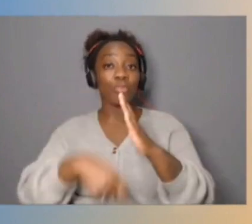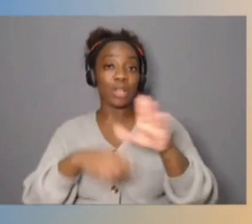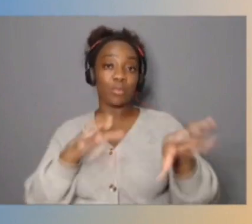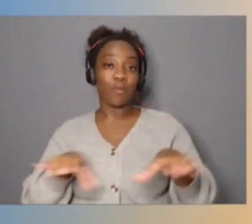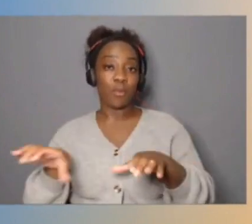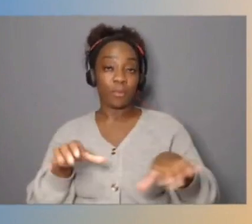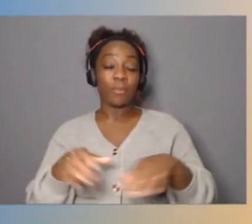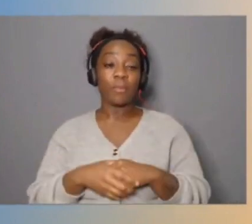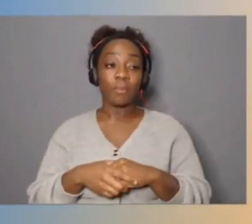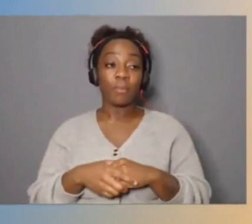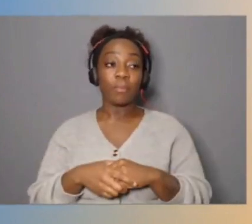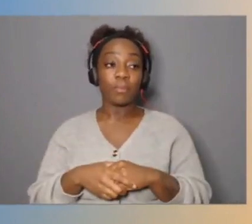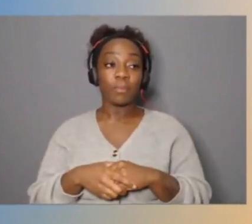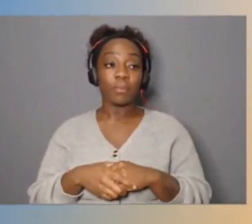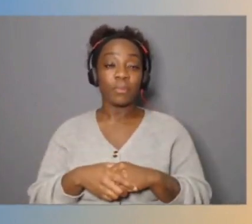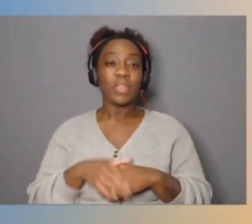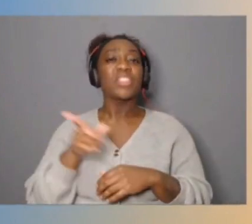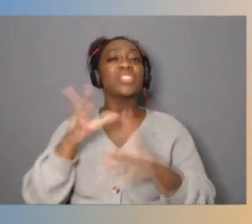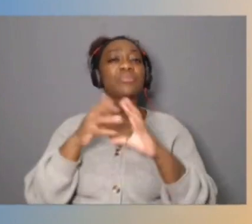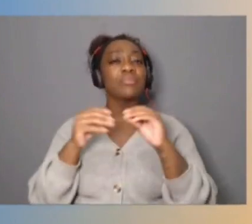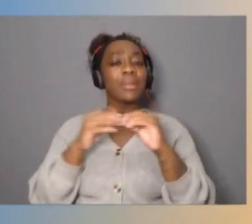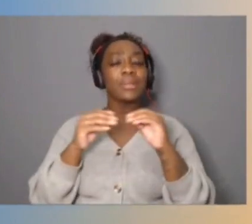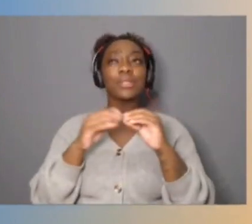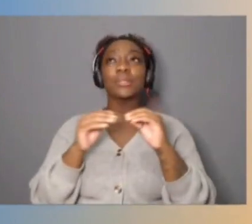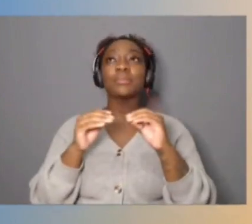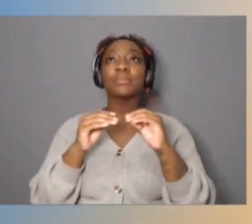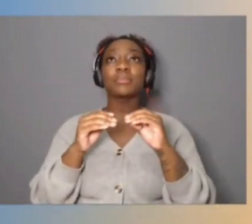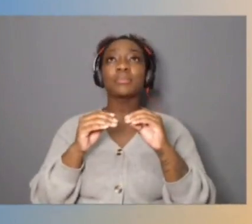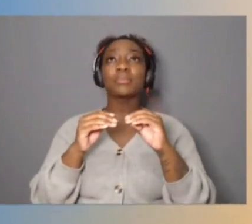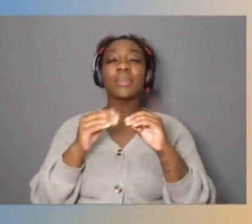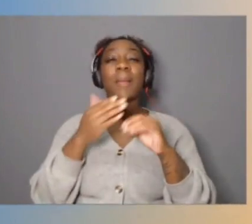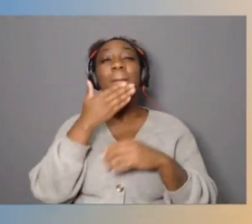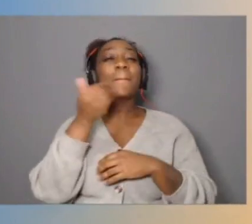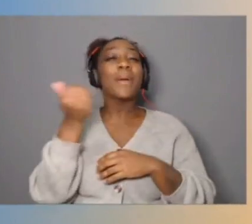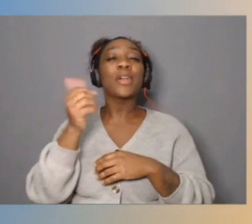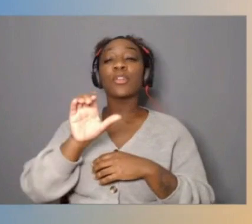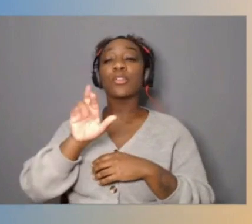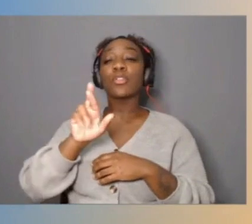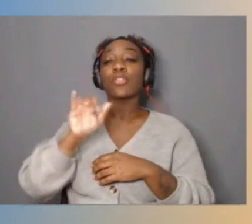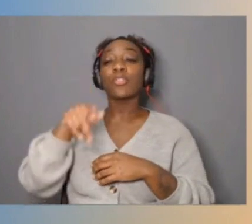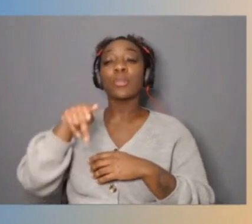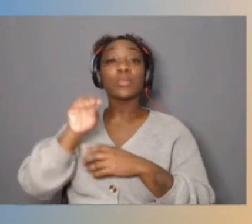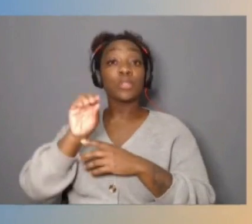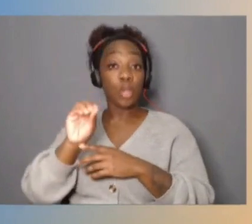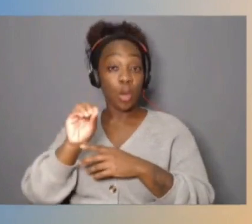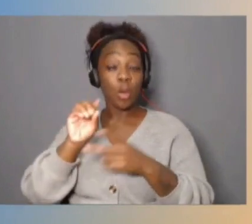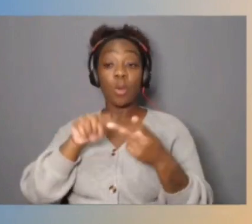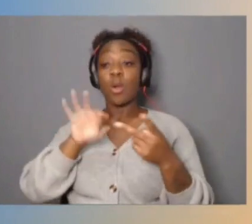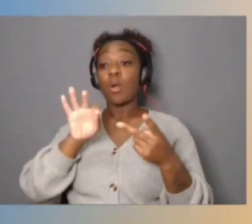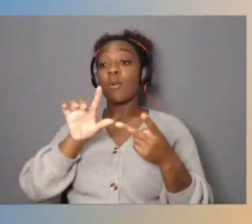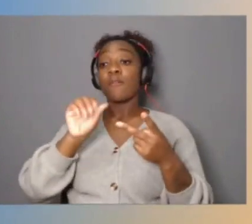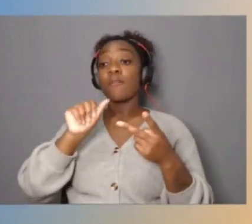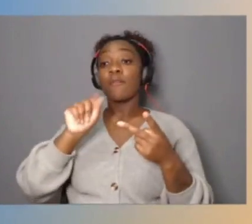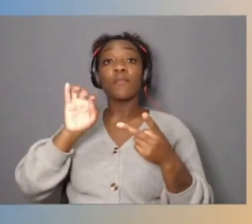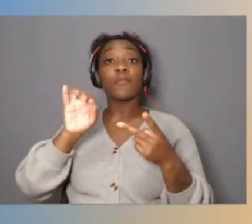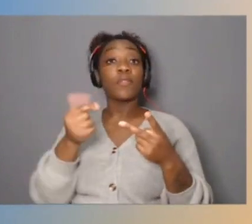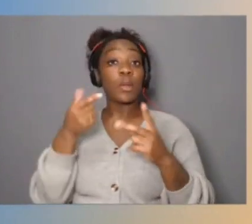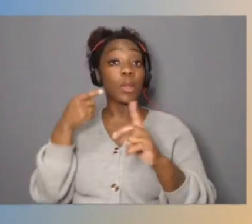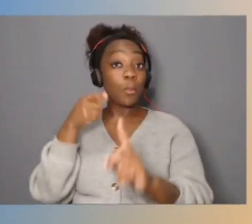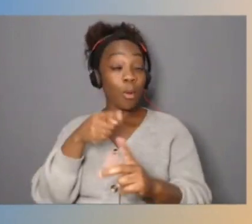Certainly she mentioned the better crypto, the floating point and the machine learning performance that the Graviton 3 offers